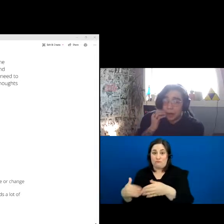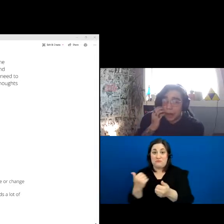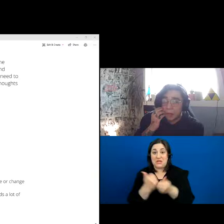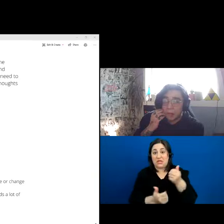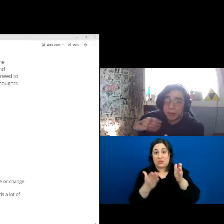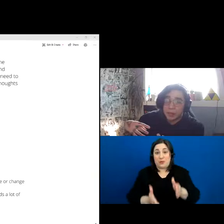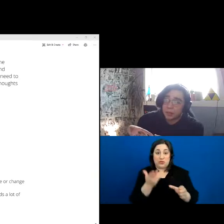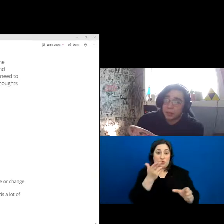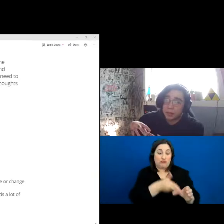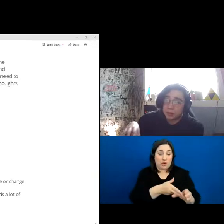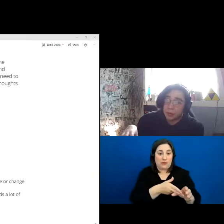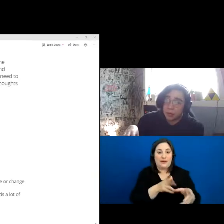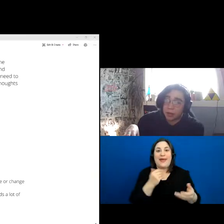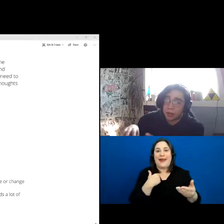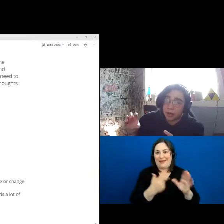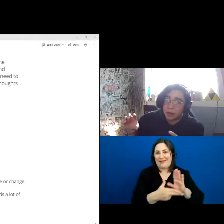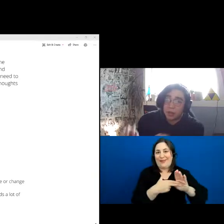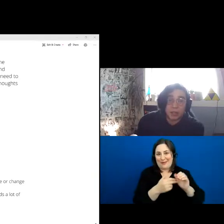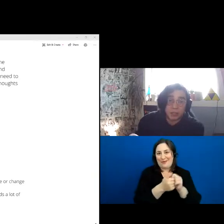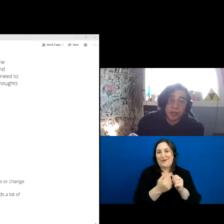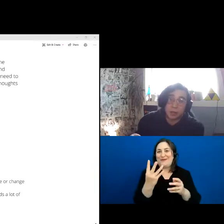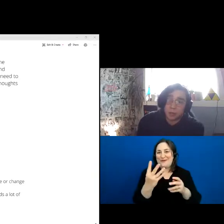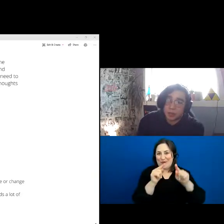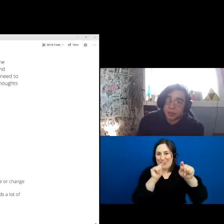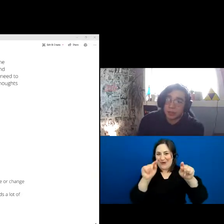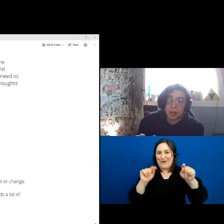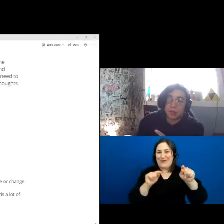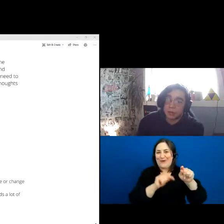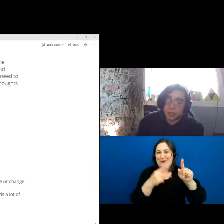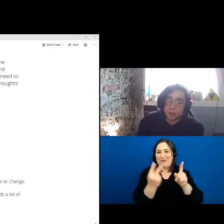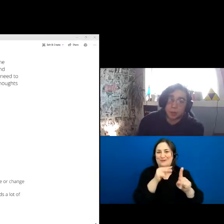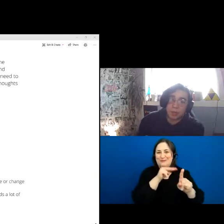and they are labelled in those four perspective type groups. So you have the tradition room,